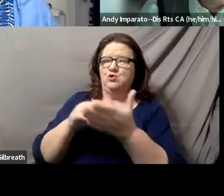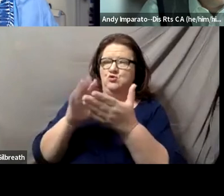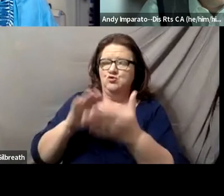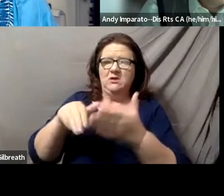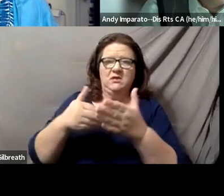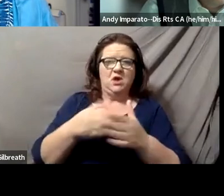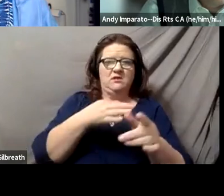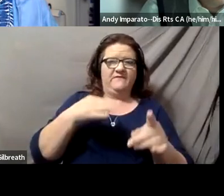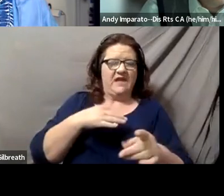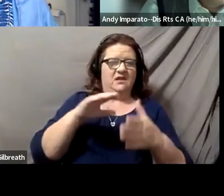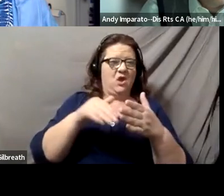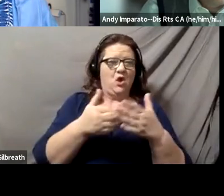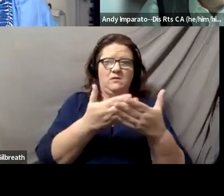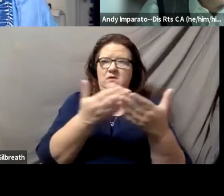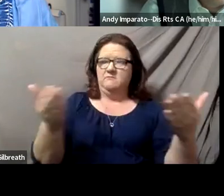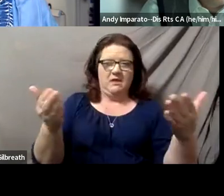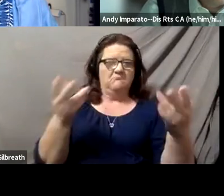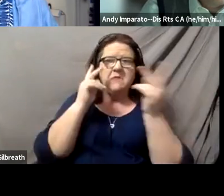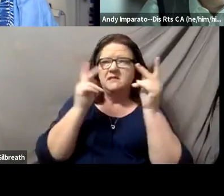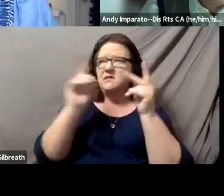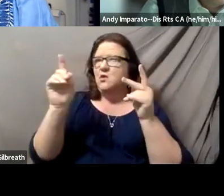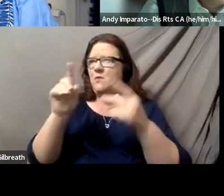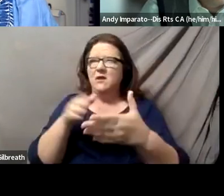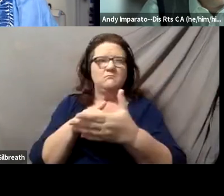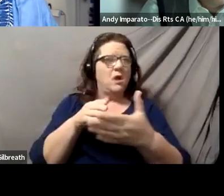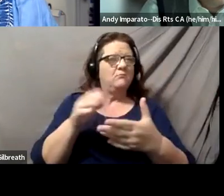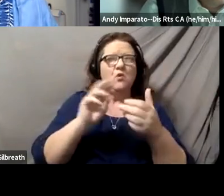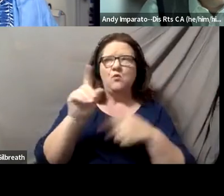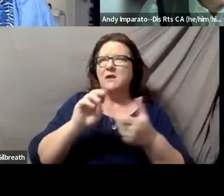and looking at what people are saying still needs to be done,